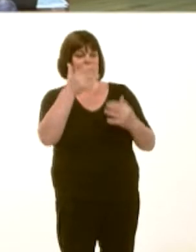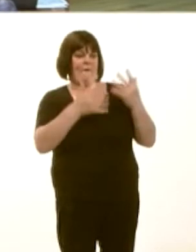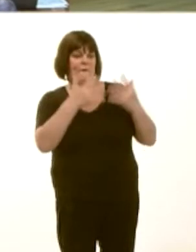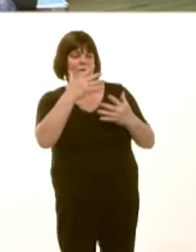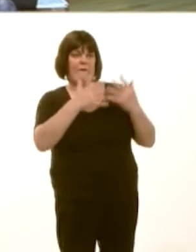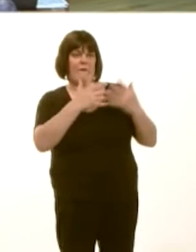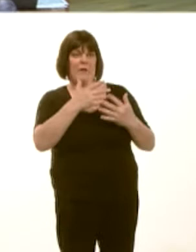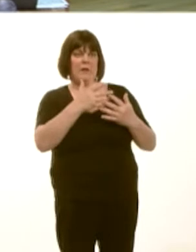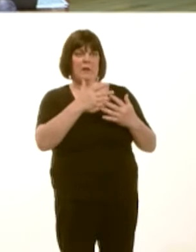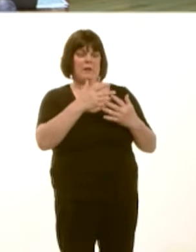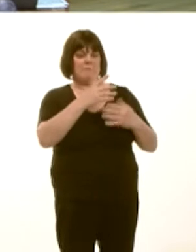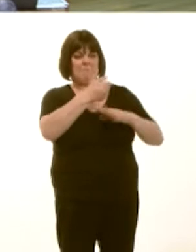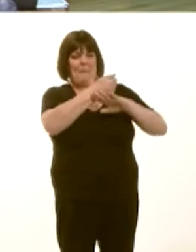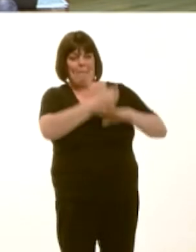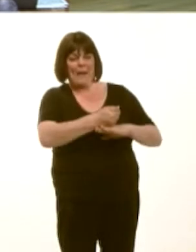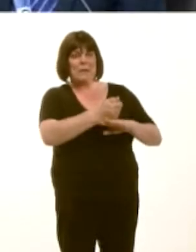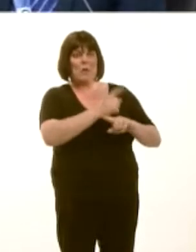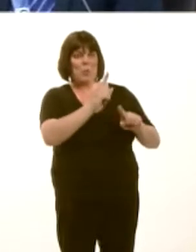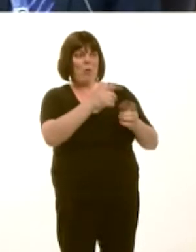‚ thwf economaidd yn sylfaen sydd yn denau iawn.